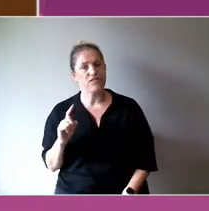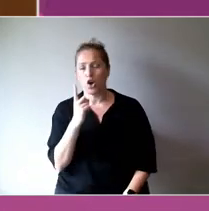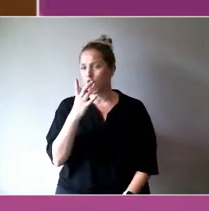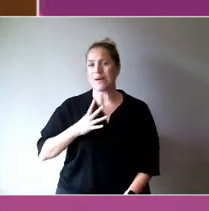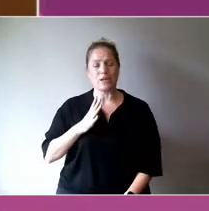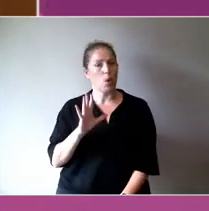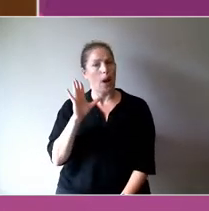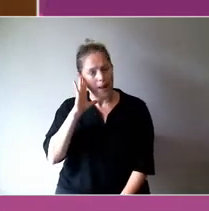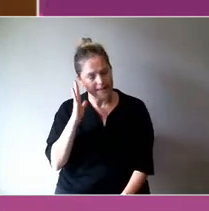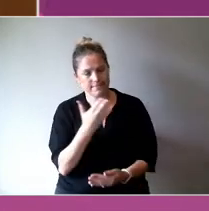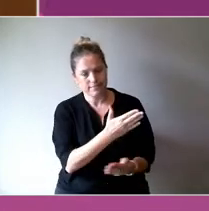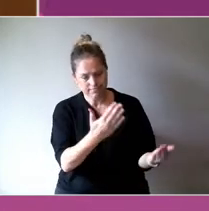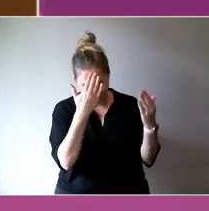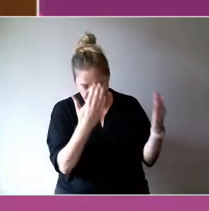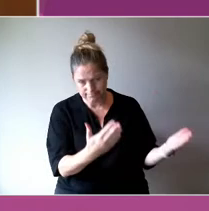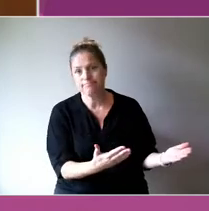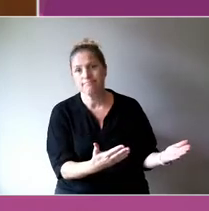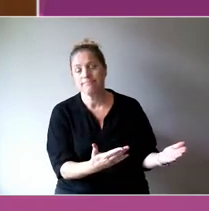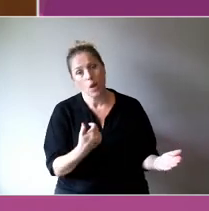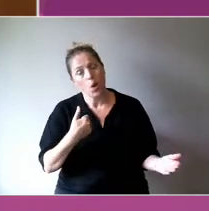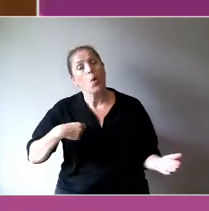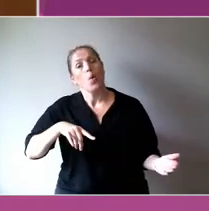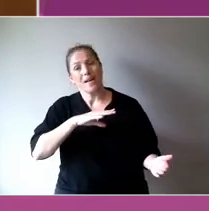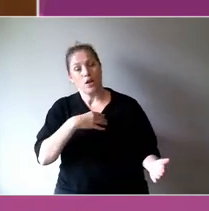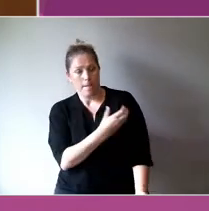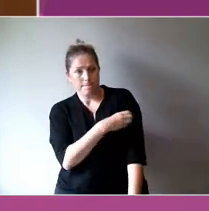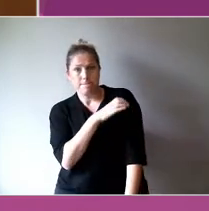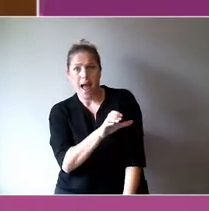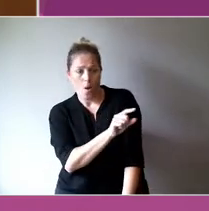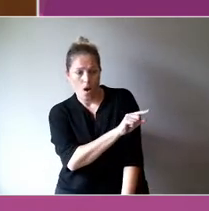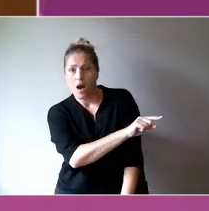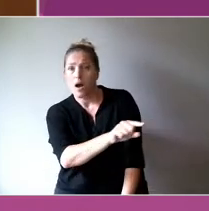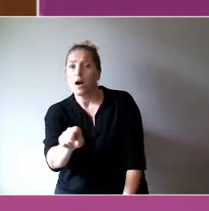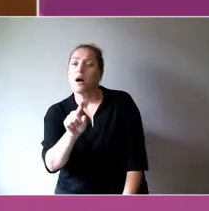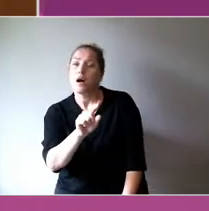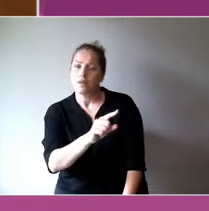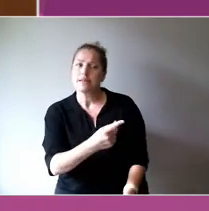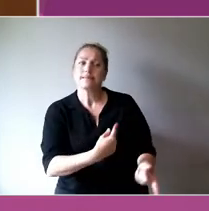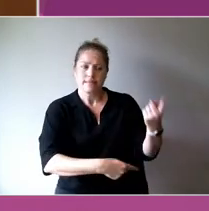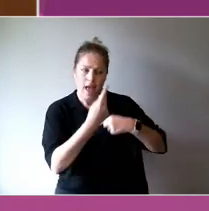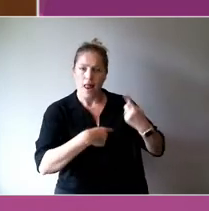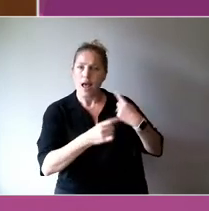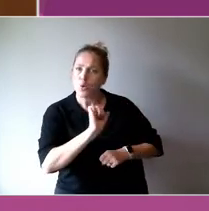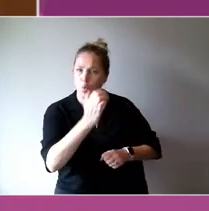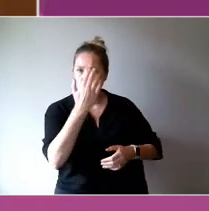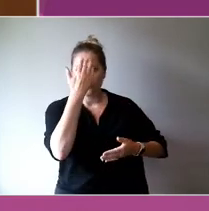And so we need to empower everyone to have the means to tell their story.